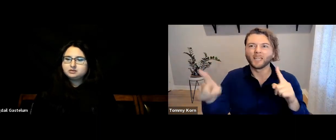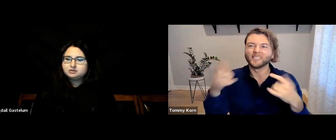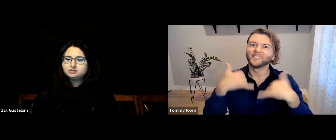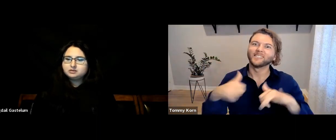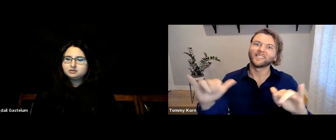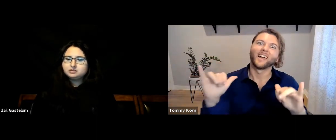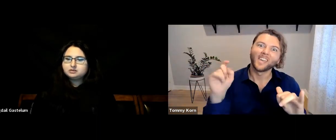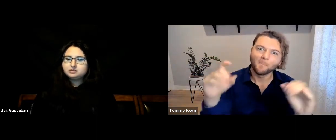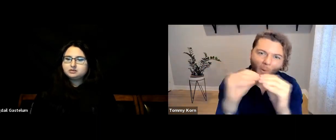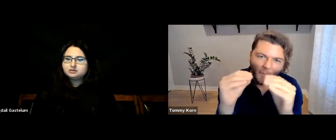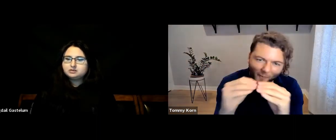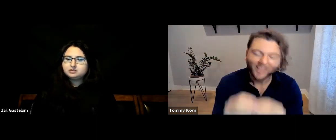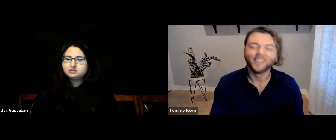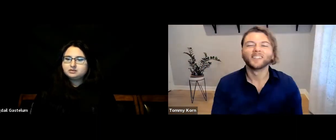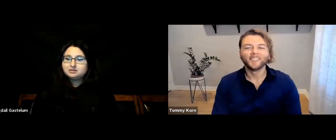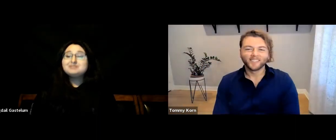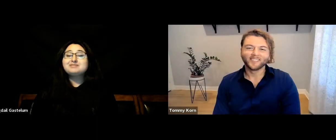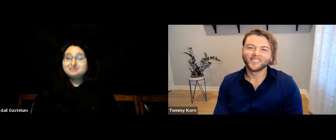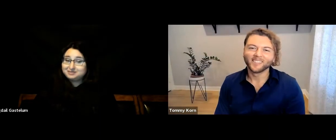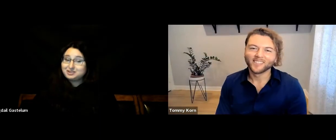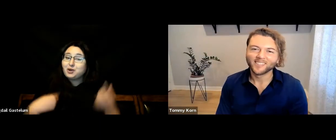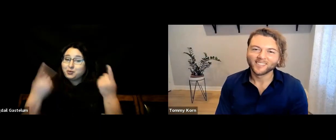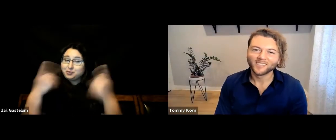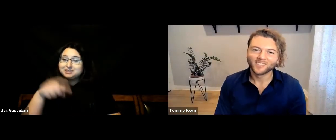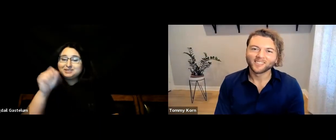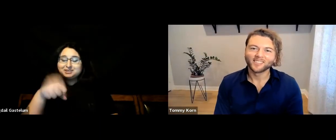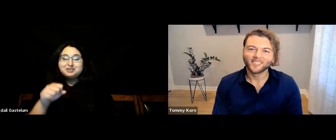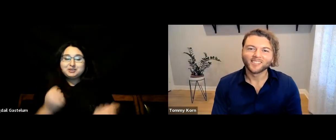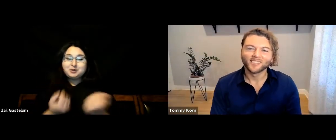But even so, we still need more representation. [Bigdail] Yes, I absolutely agree.